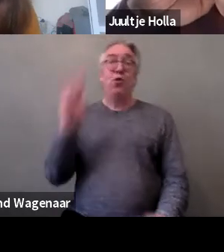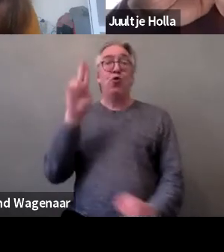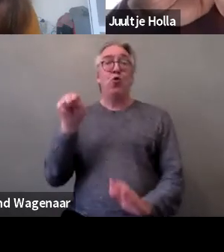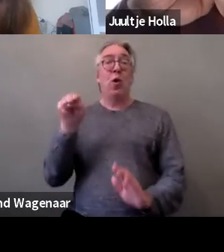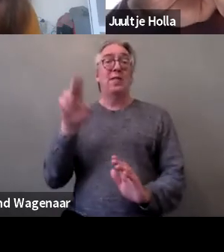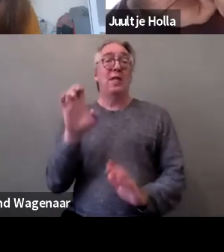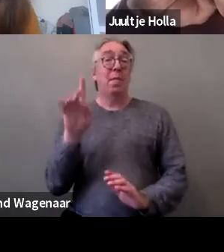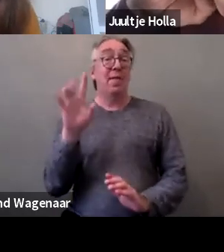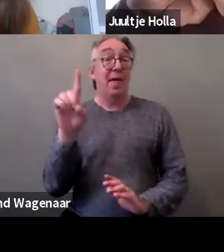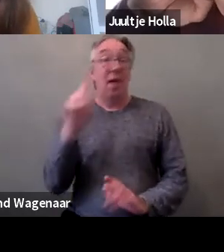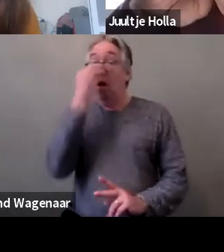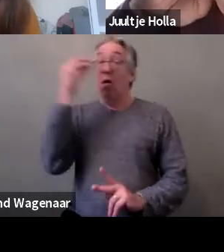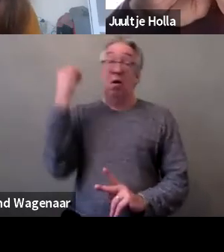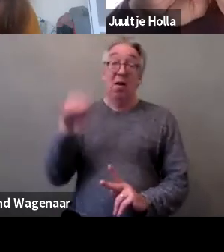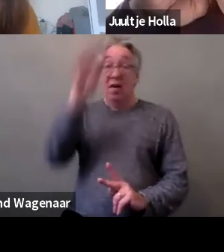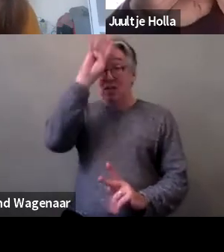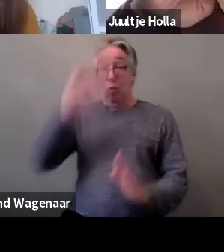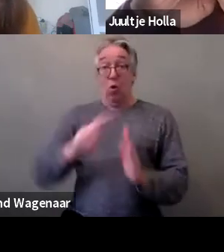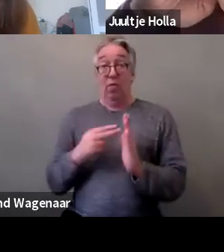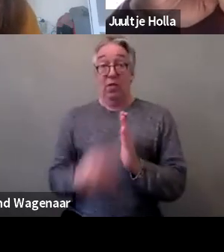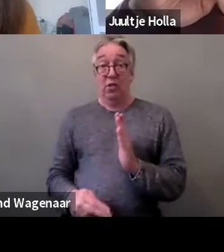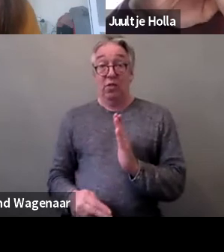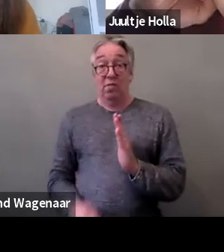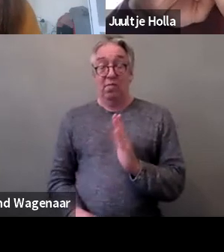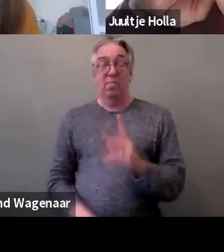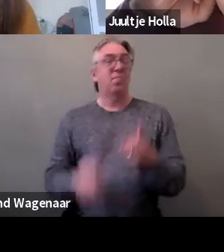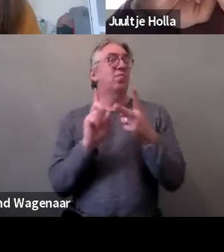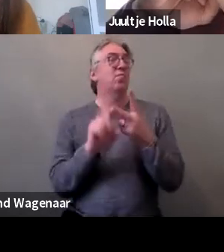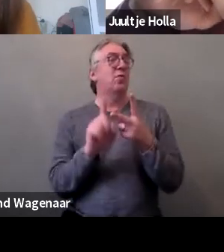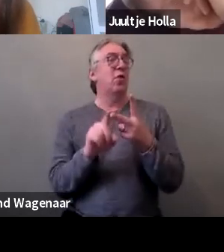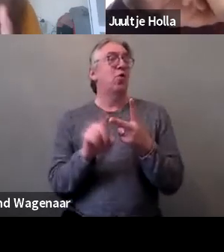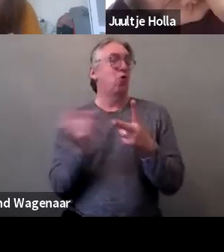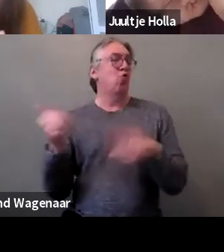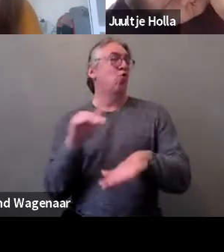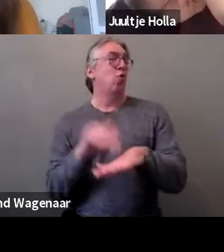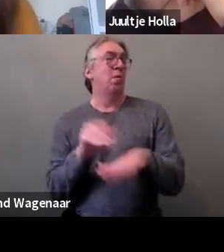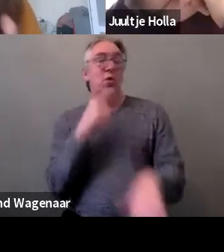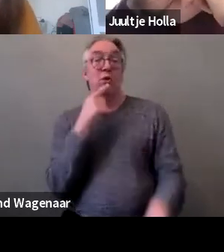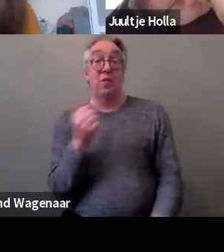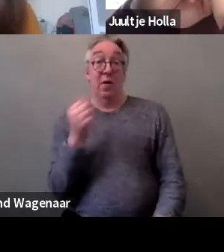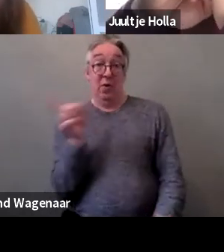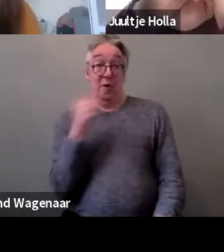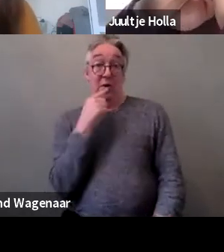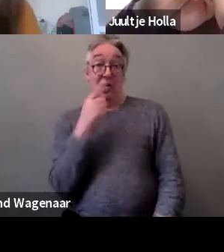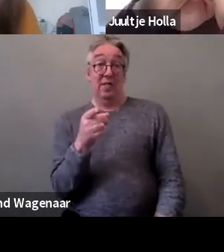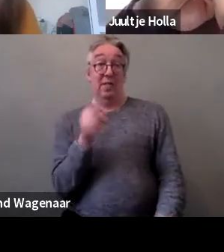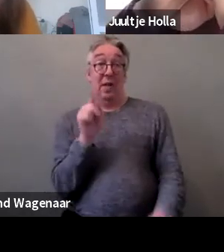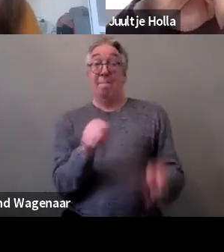And then there was also a general comment more on the fact that there are many cases of women